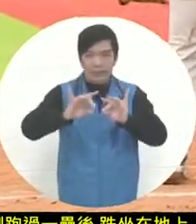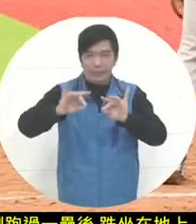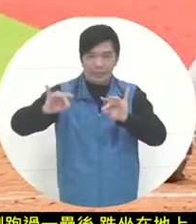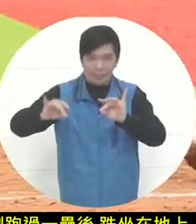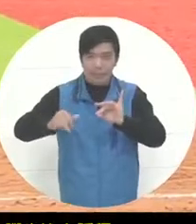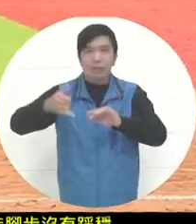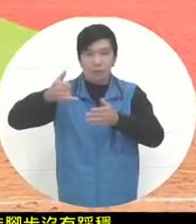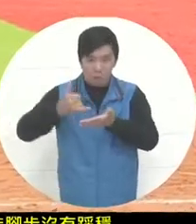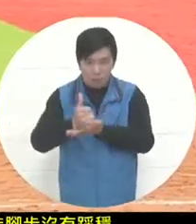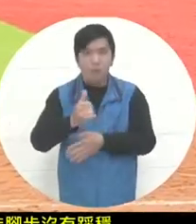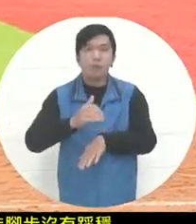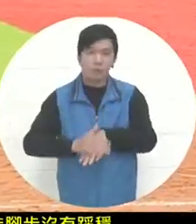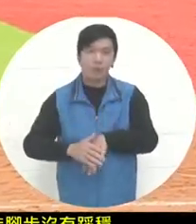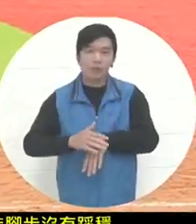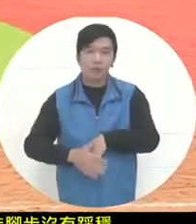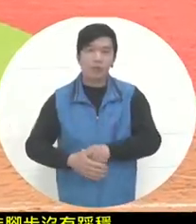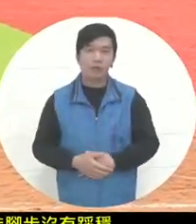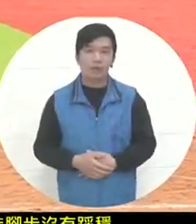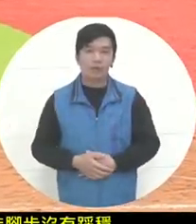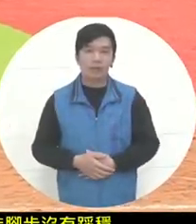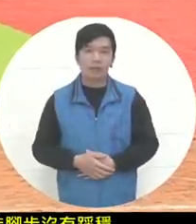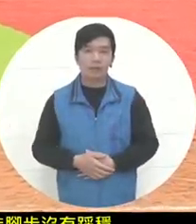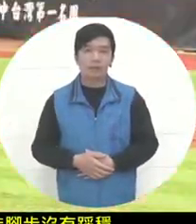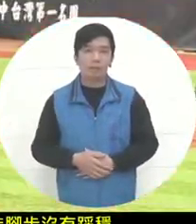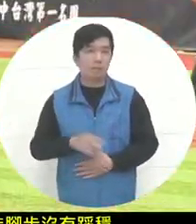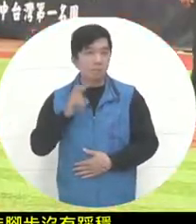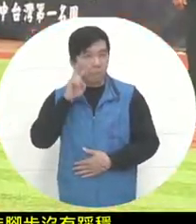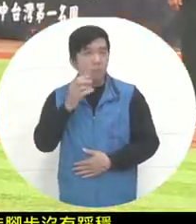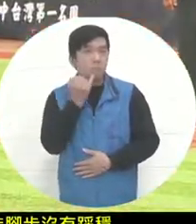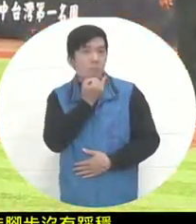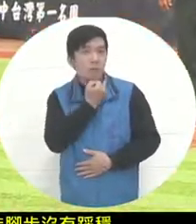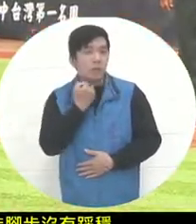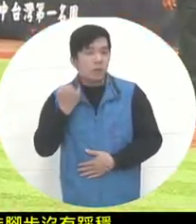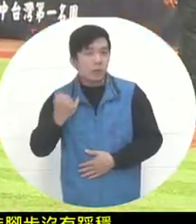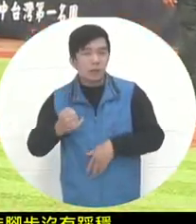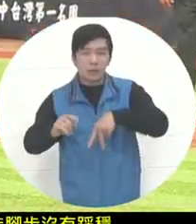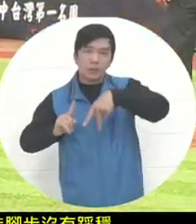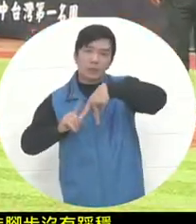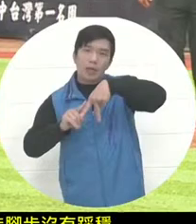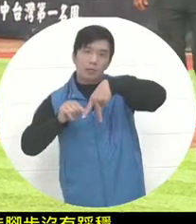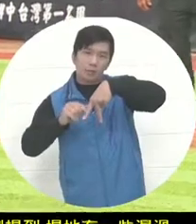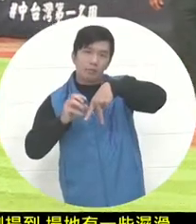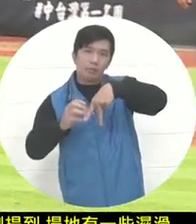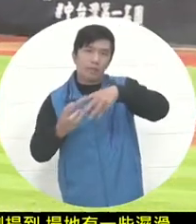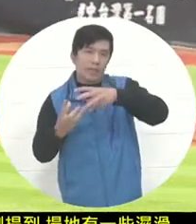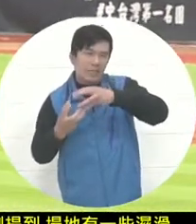It seems that he was touching this, which must be his thigh. A muscle on the back side was stretched a little and